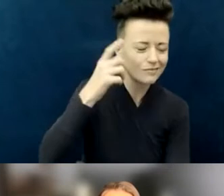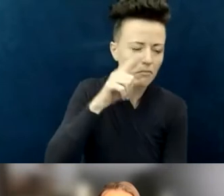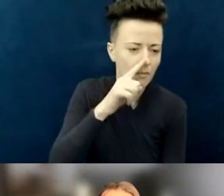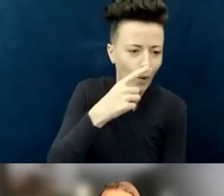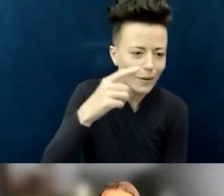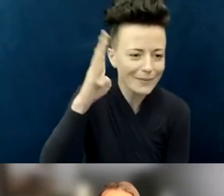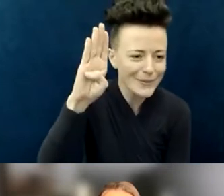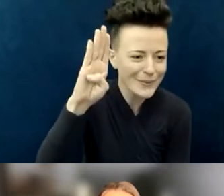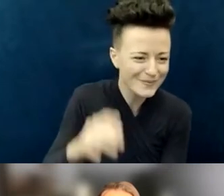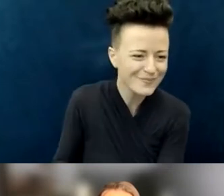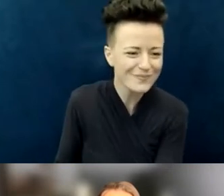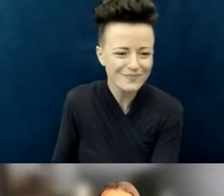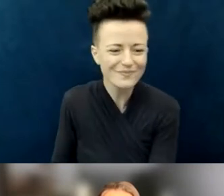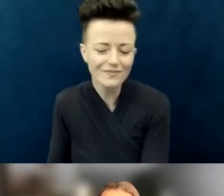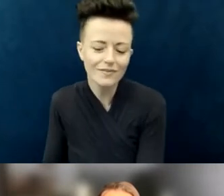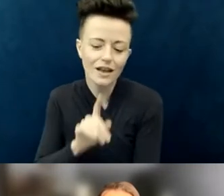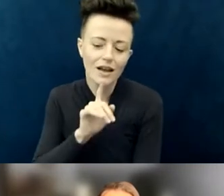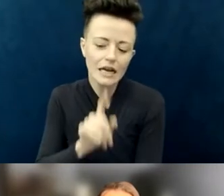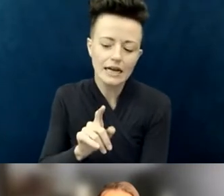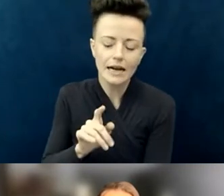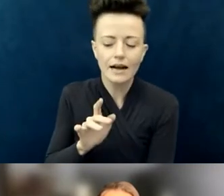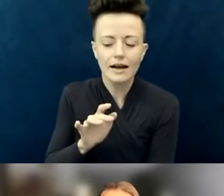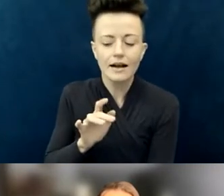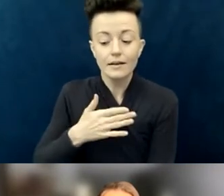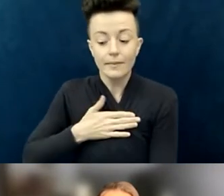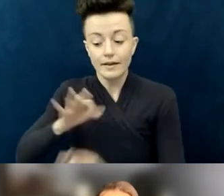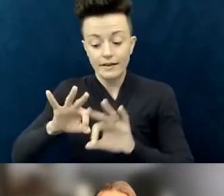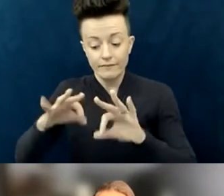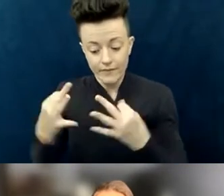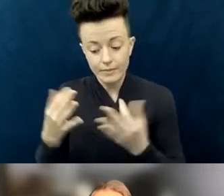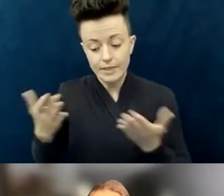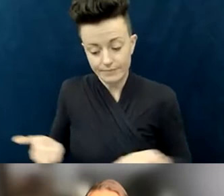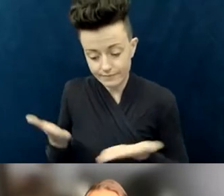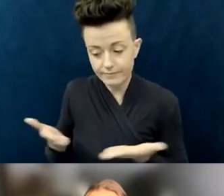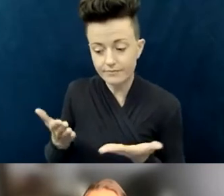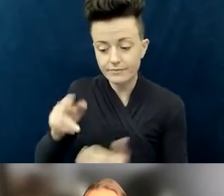...My family has been here in Nicaragua for a year,